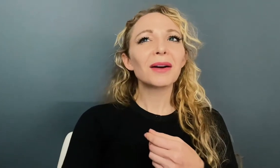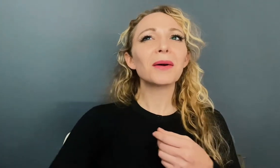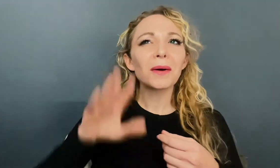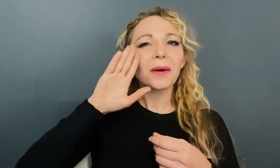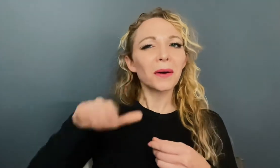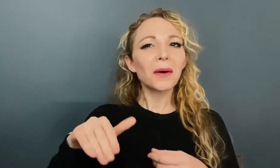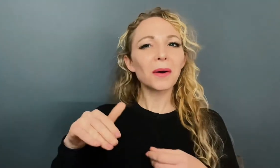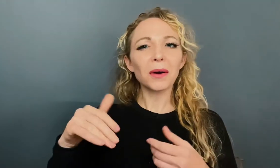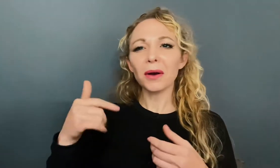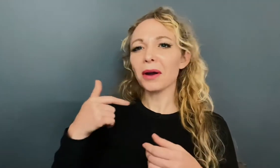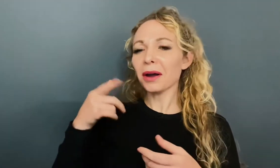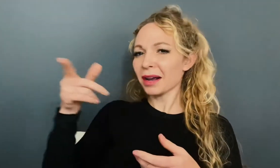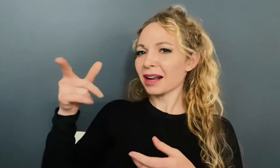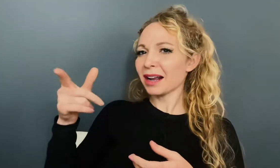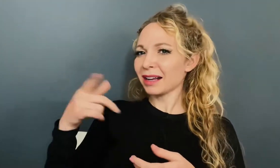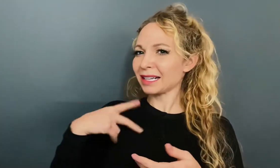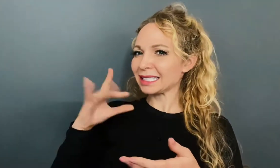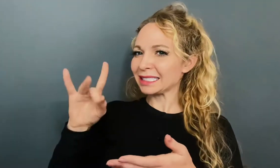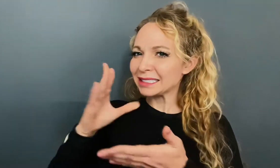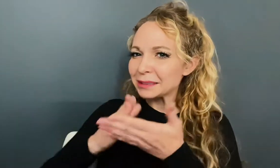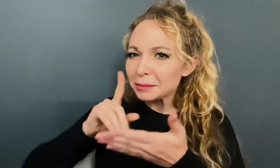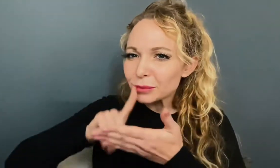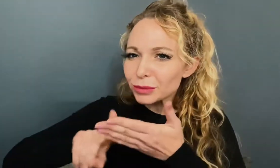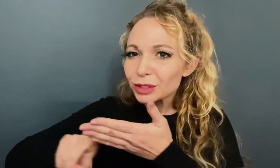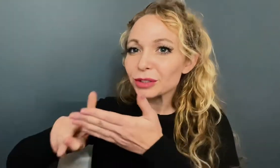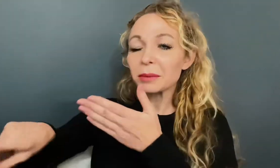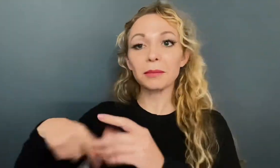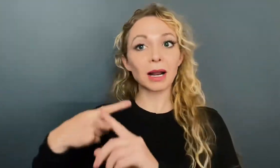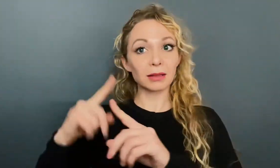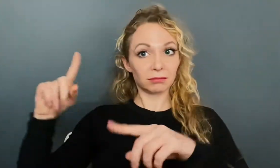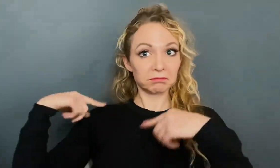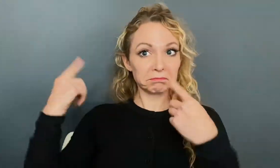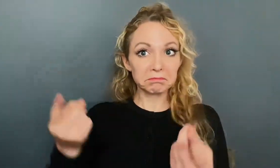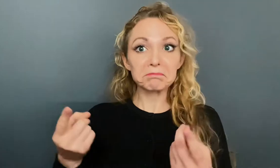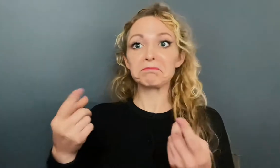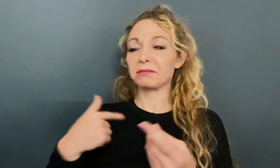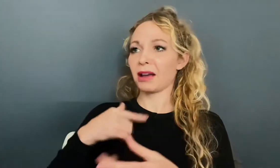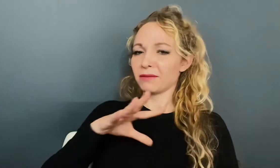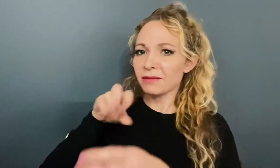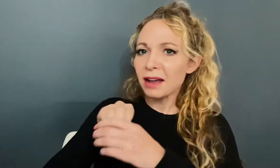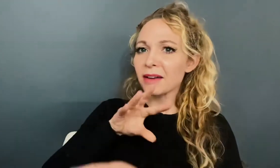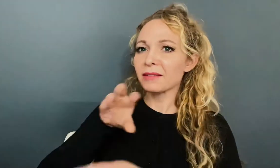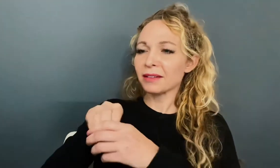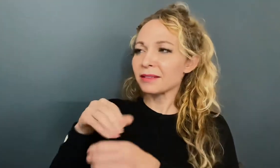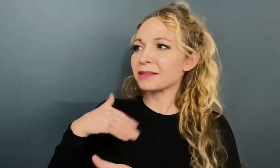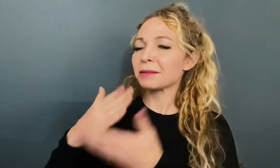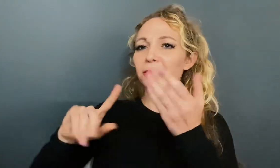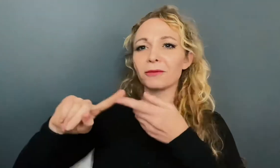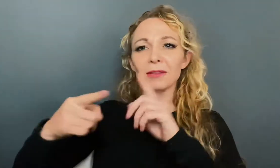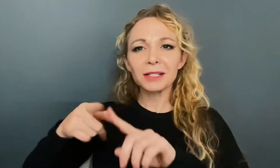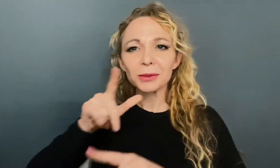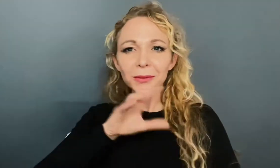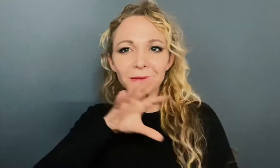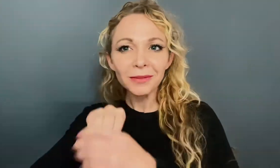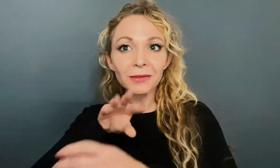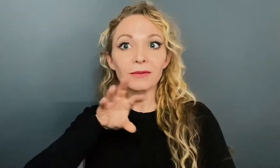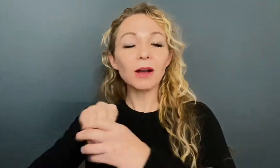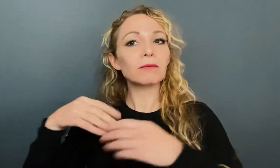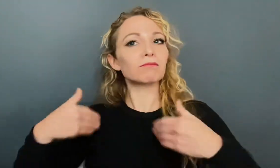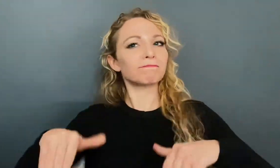I have seen and done some research as well as been involved in these organizations, and my friends have been involved as well.